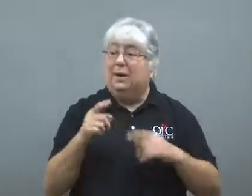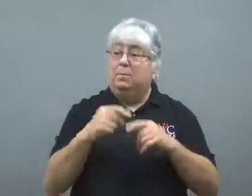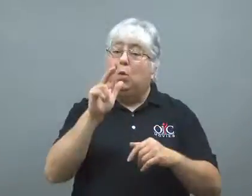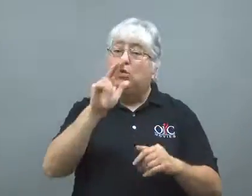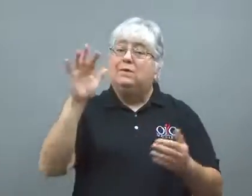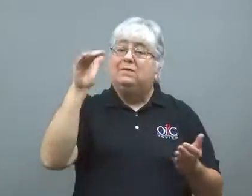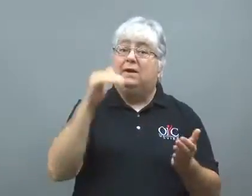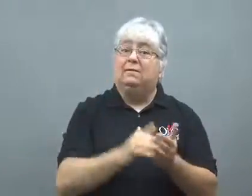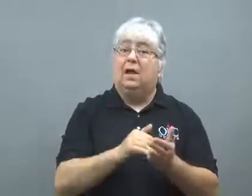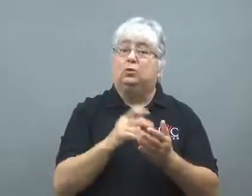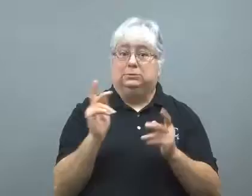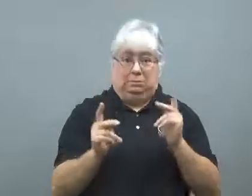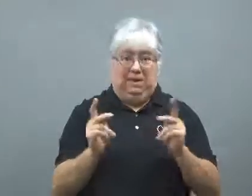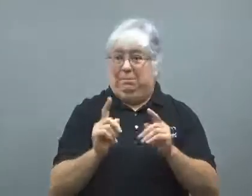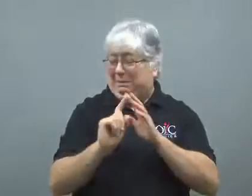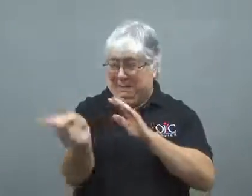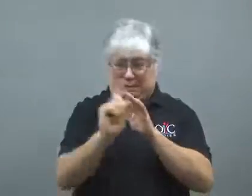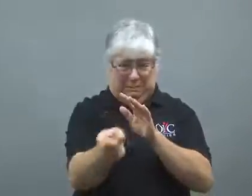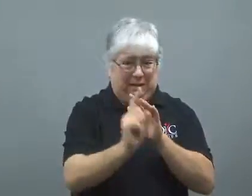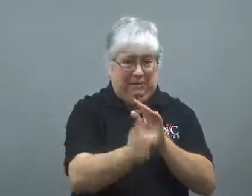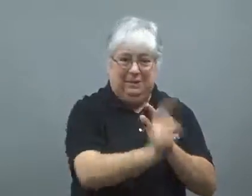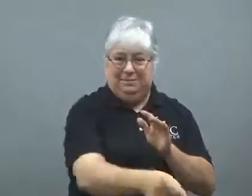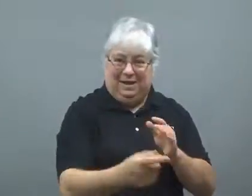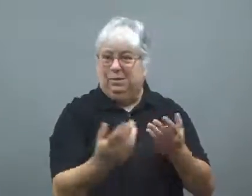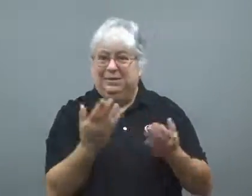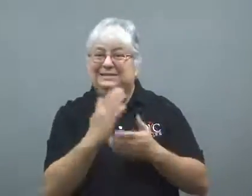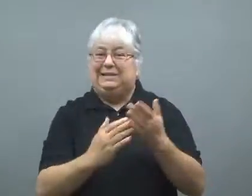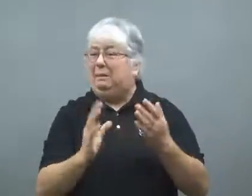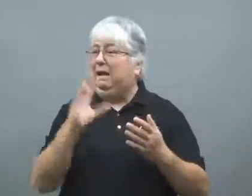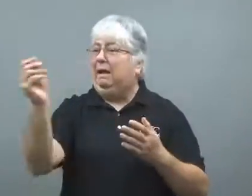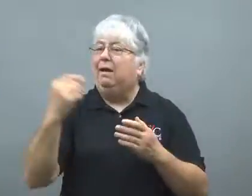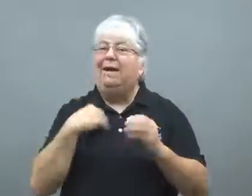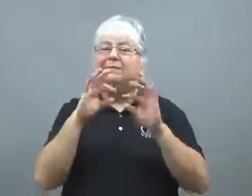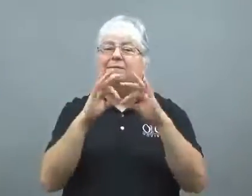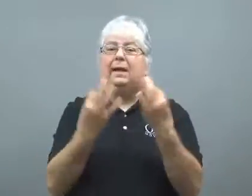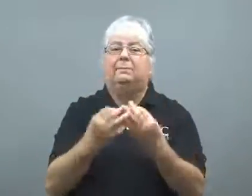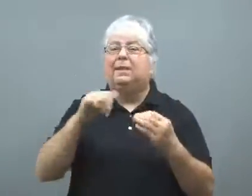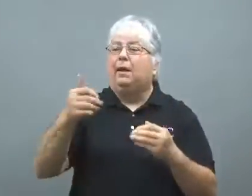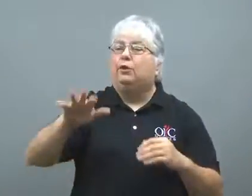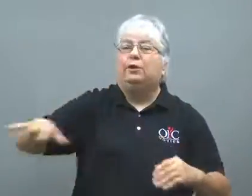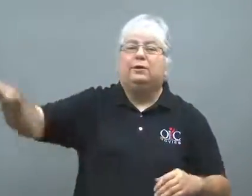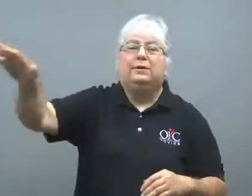About 35,000 people have fled the area.